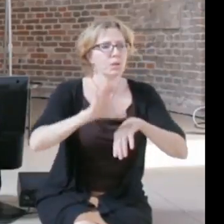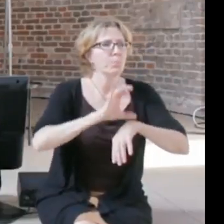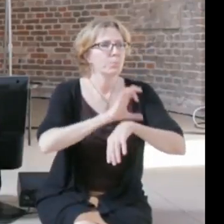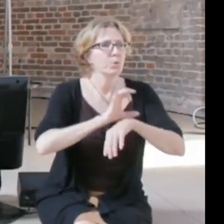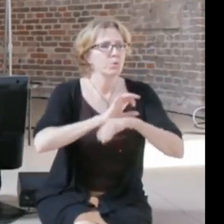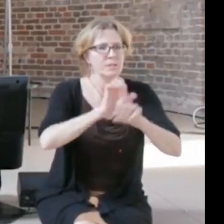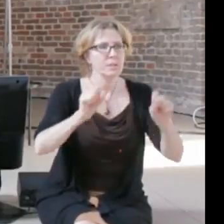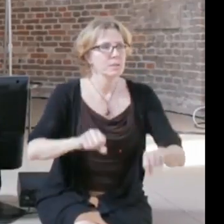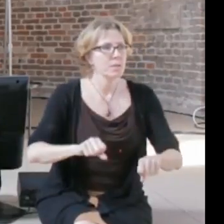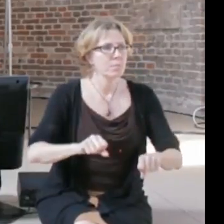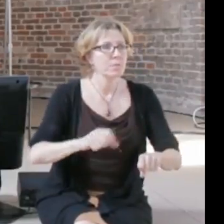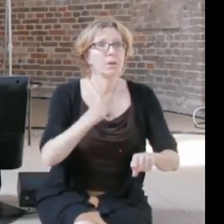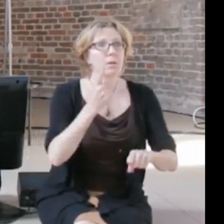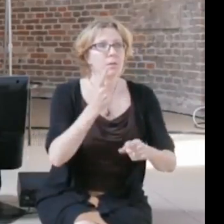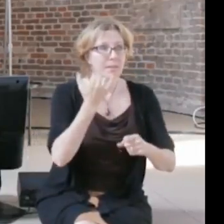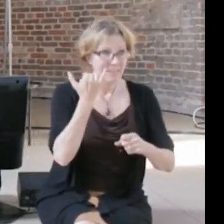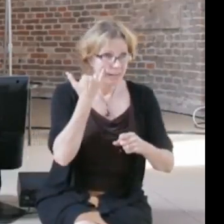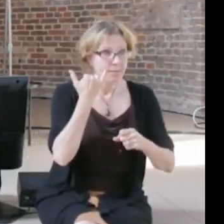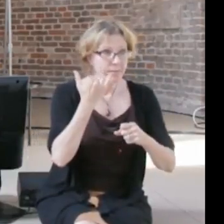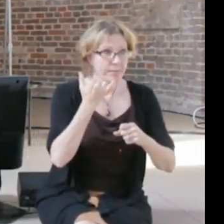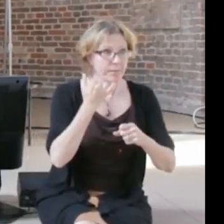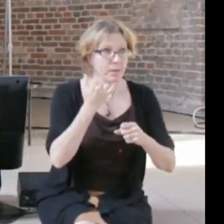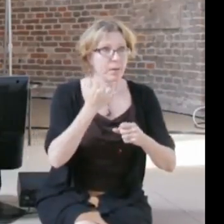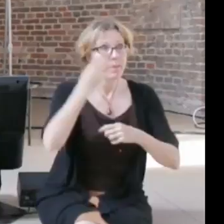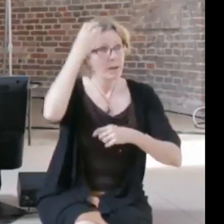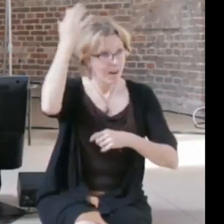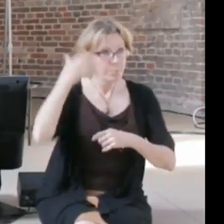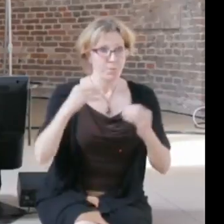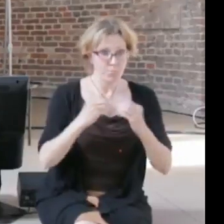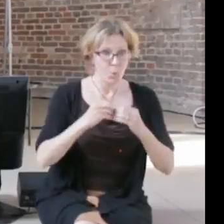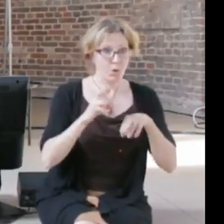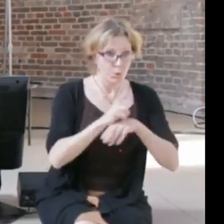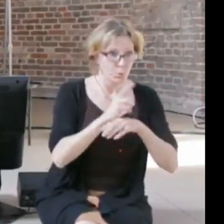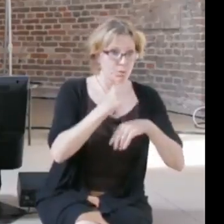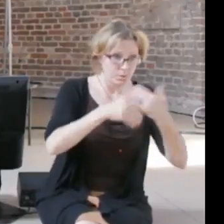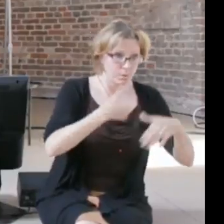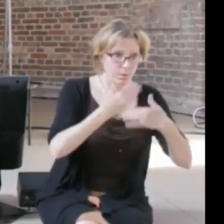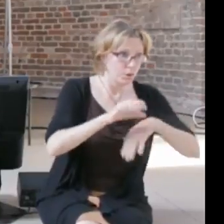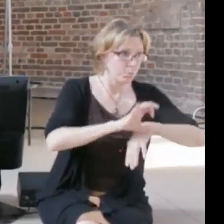the developer, then the primary responsibility is with the state which developer to actually